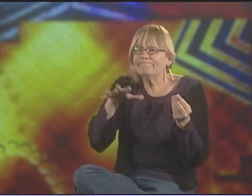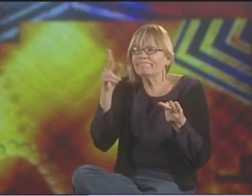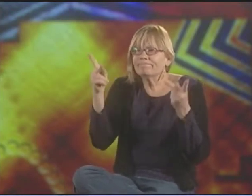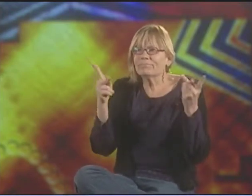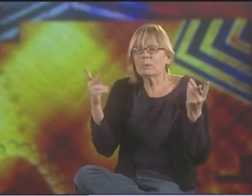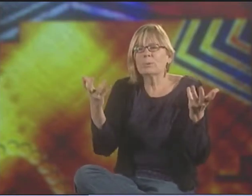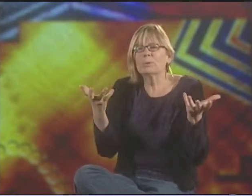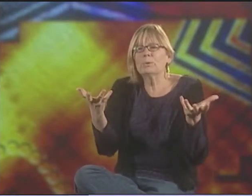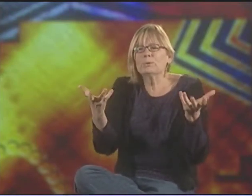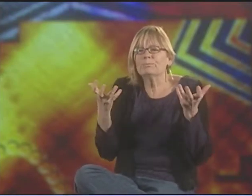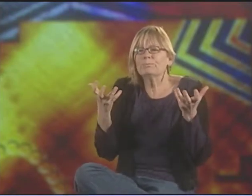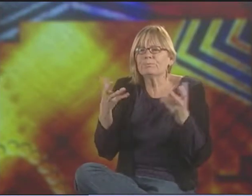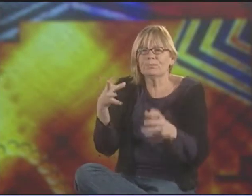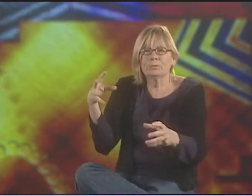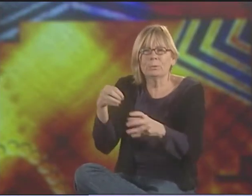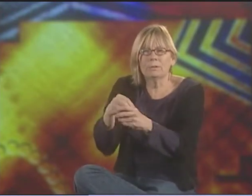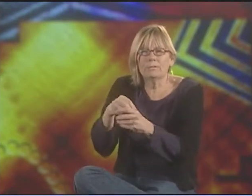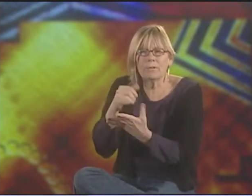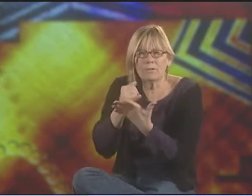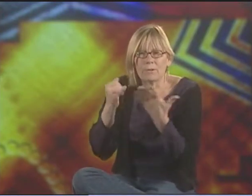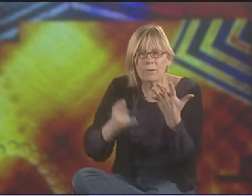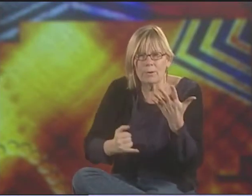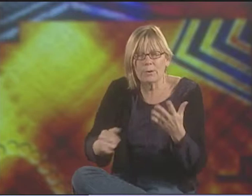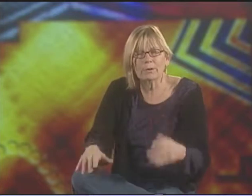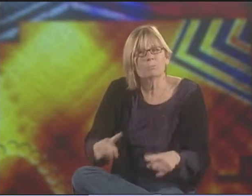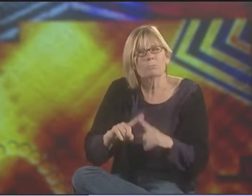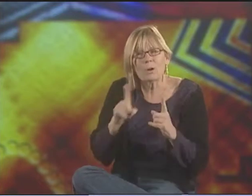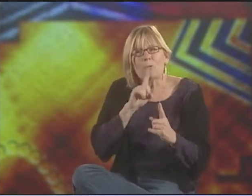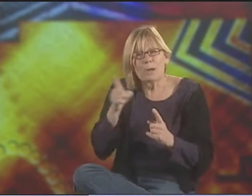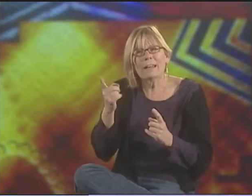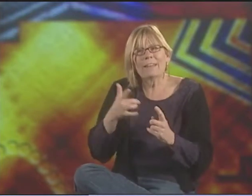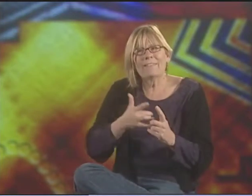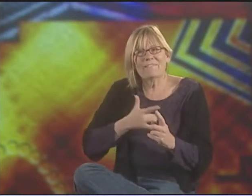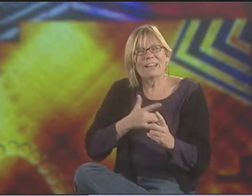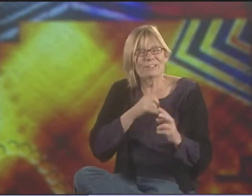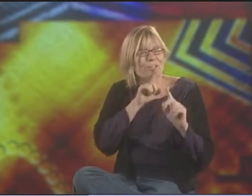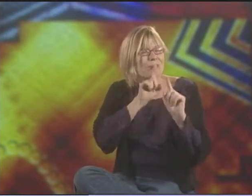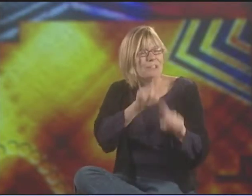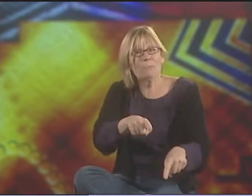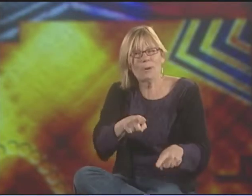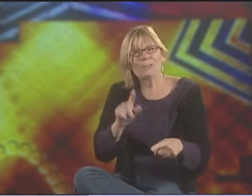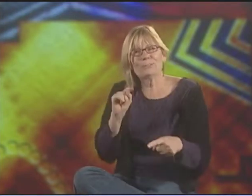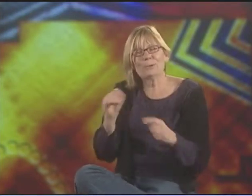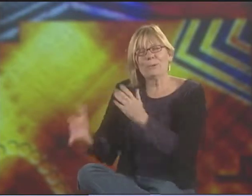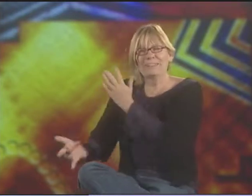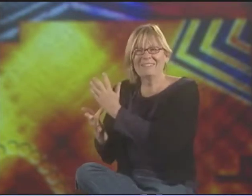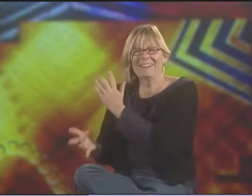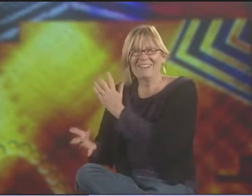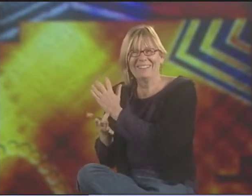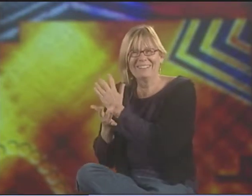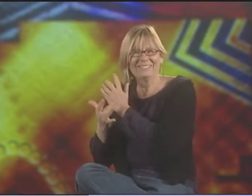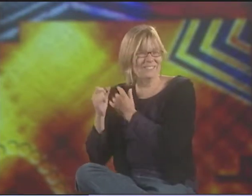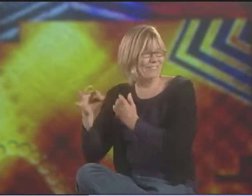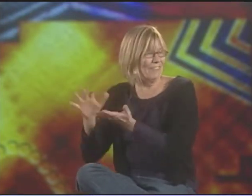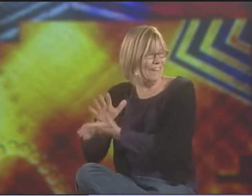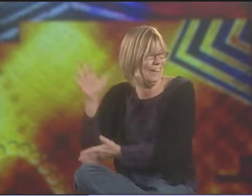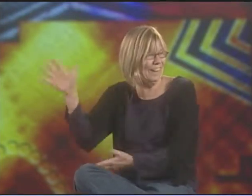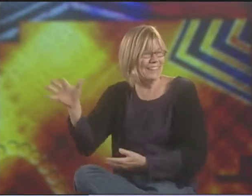SO IT SEEMS LIKE THE GROUND WAS FERTILE FOR THE ART WORLD HERE. AND IT COULD BE A RESPONSE TO ALL THAT TECHNOLOGY